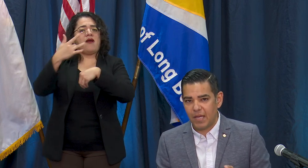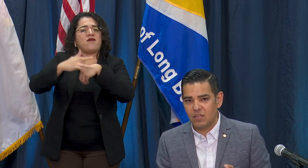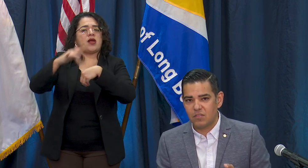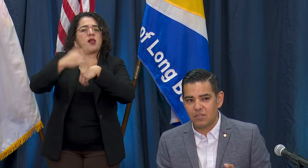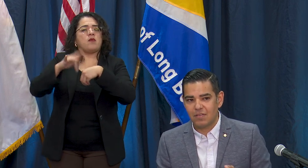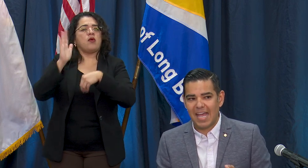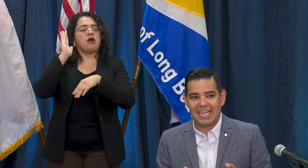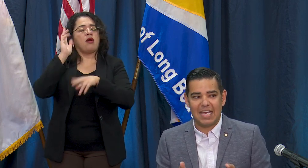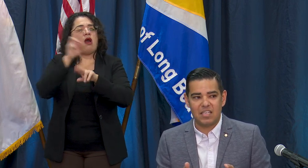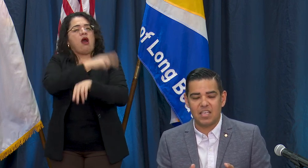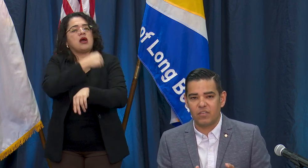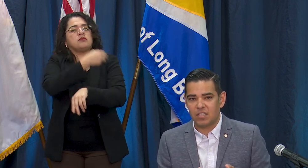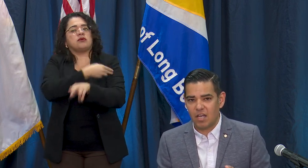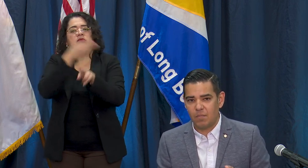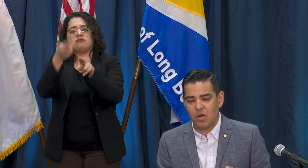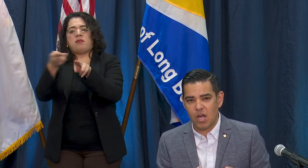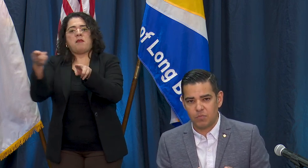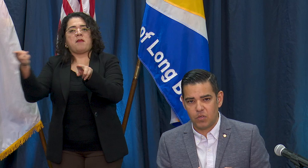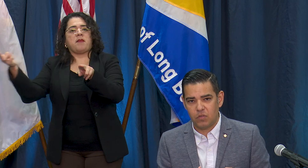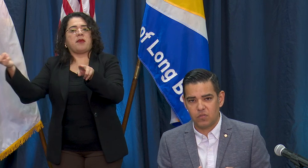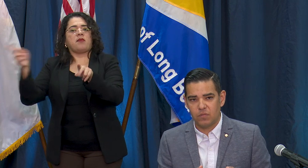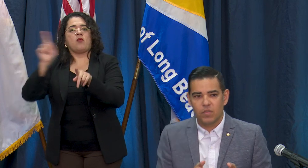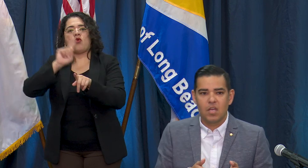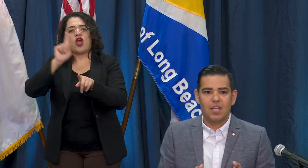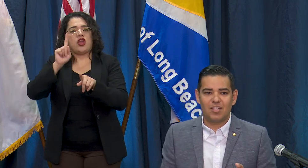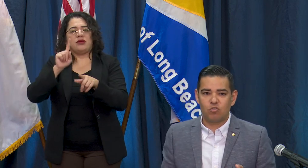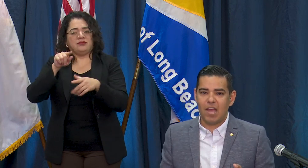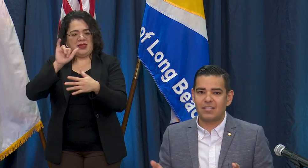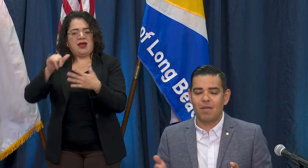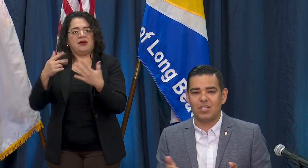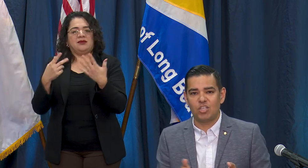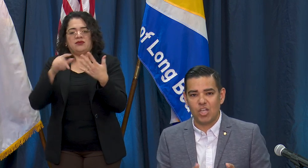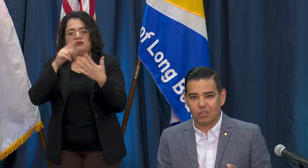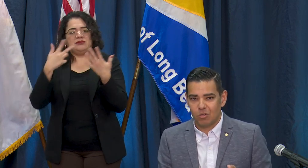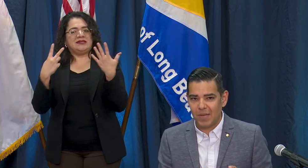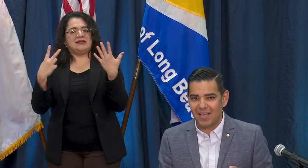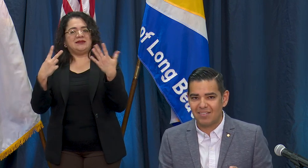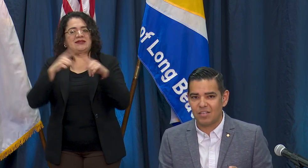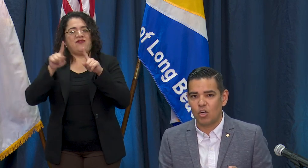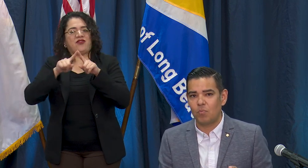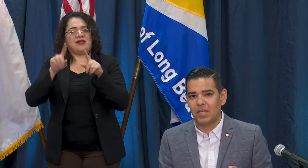beds at any given time in our hospitals. It tracks how many shelter beds are open